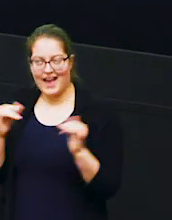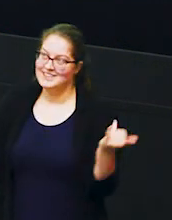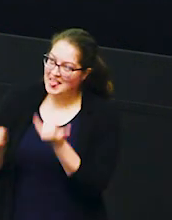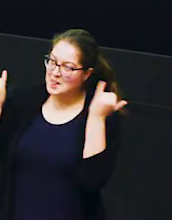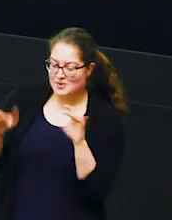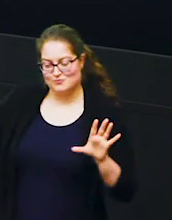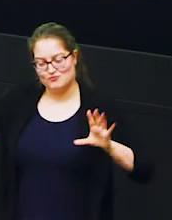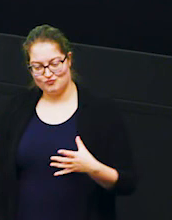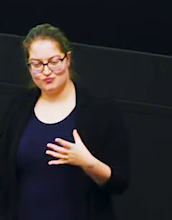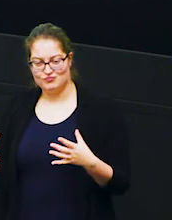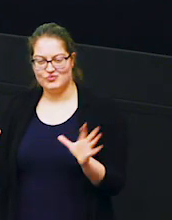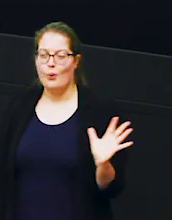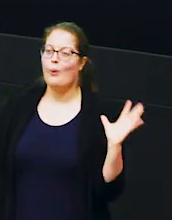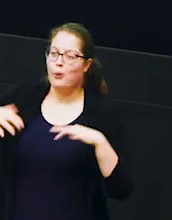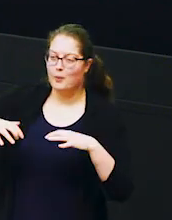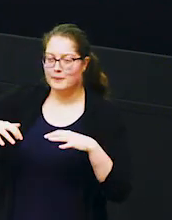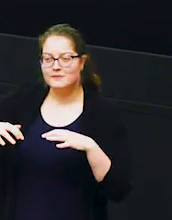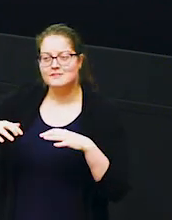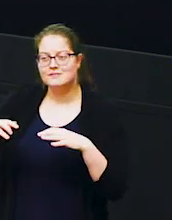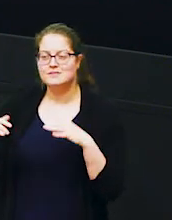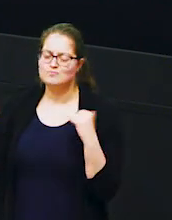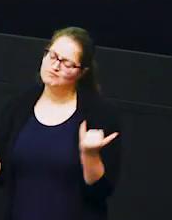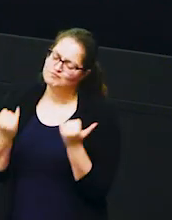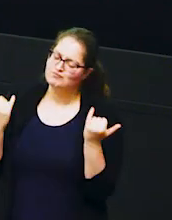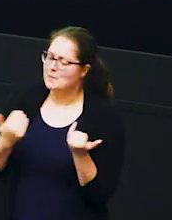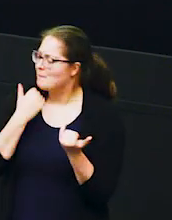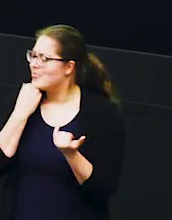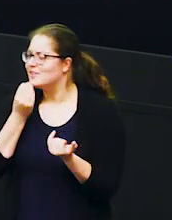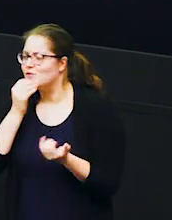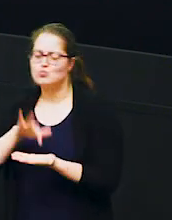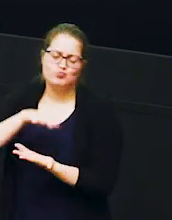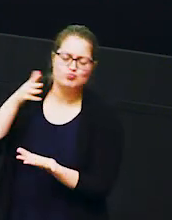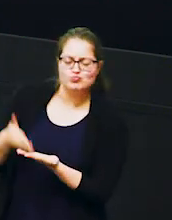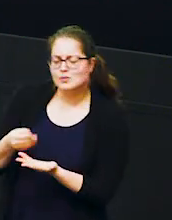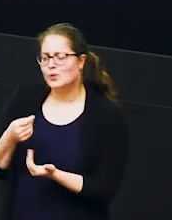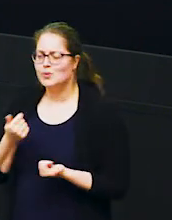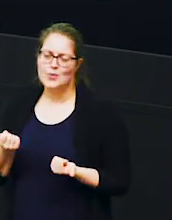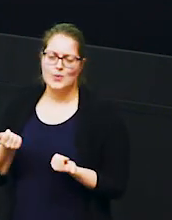the elephants come back together and celebrate these times of plenty and so acacia is in amongst